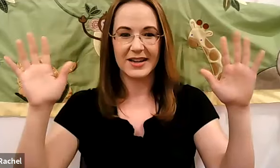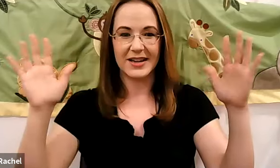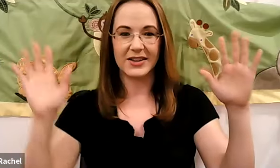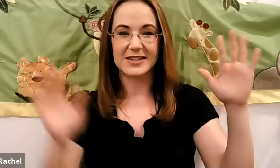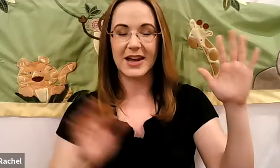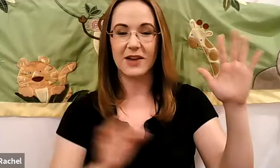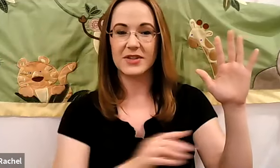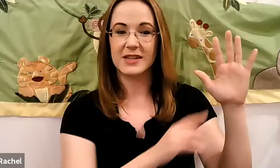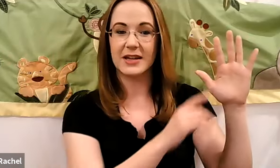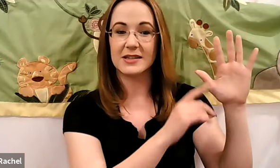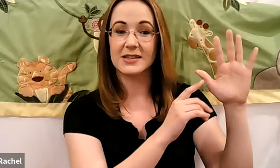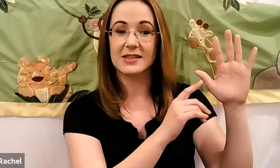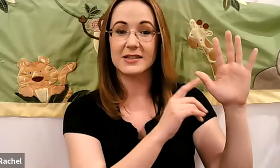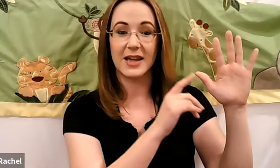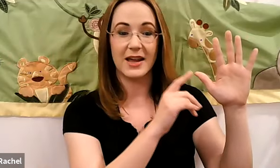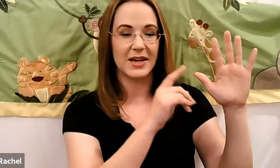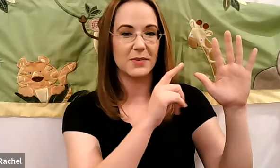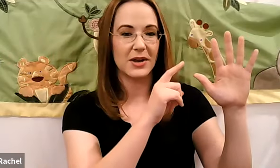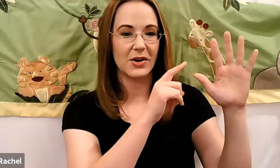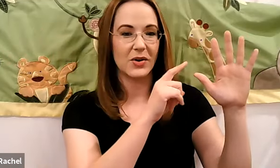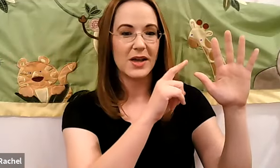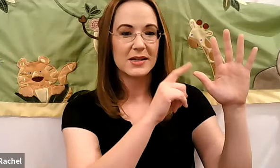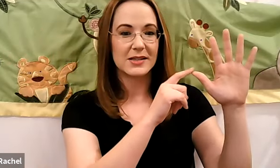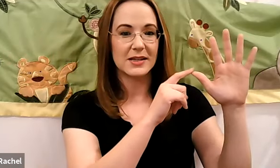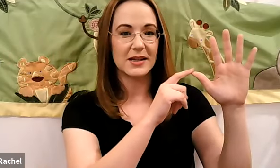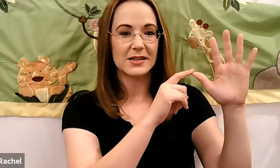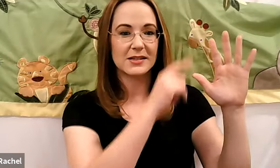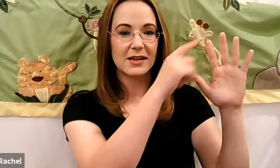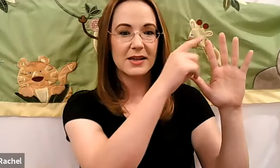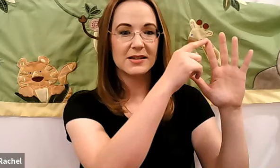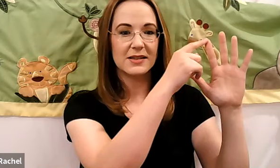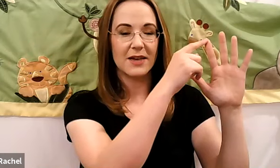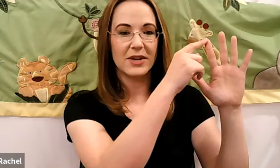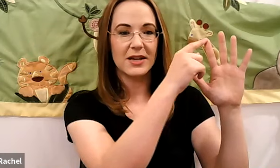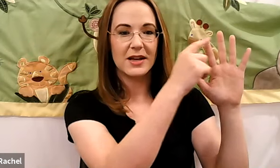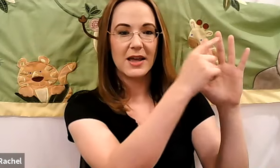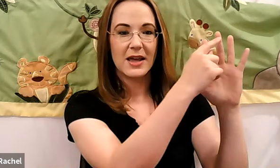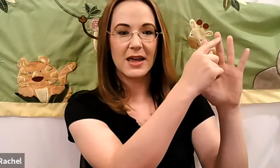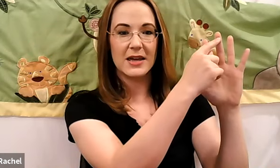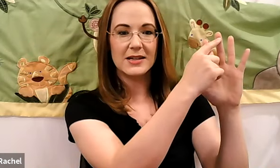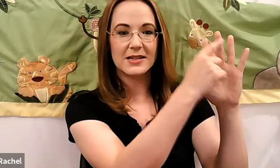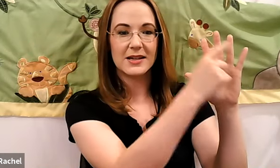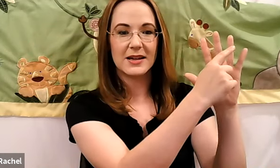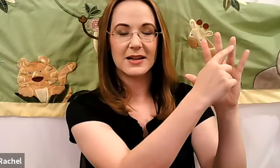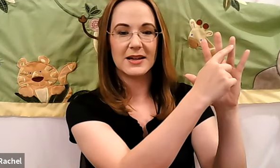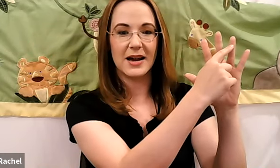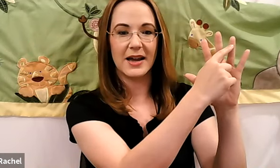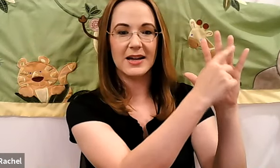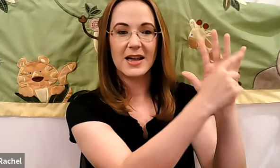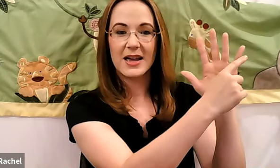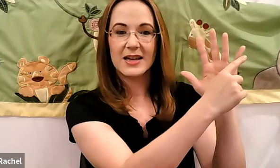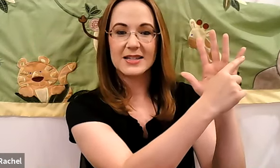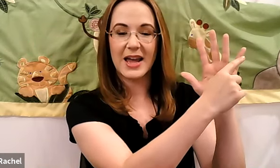Rachel: Now let's count this hand six to 10 here we go 678 910